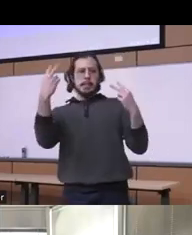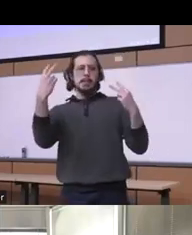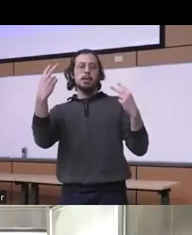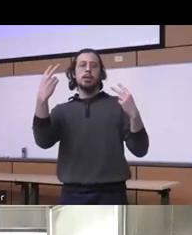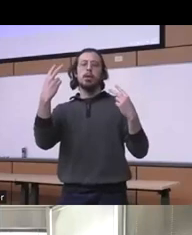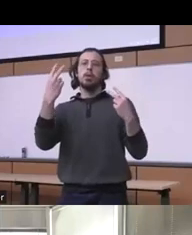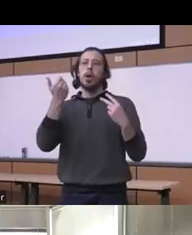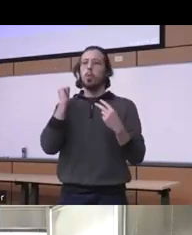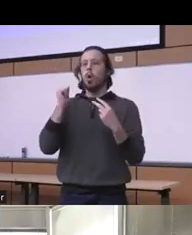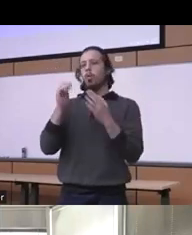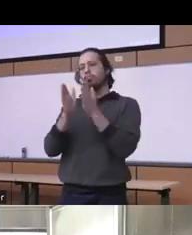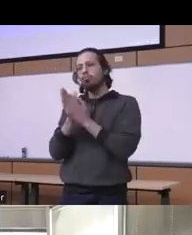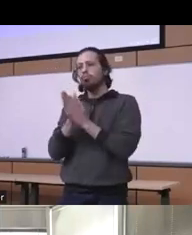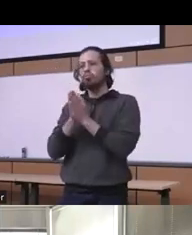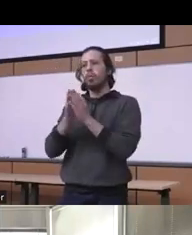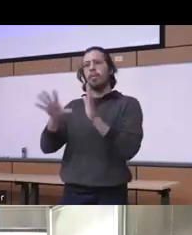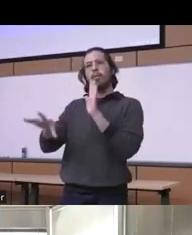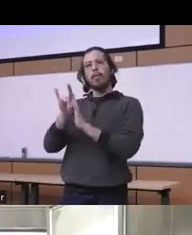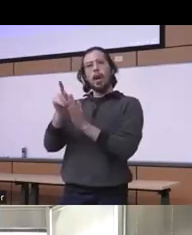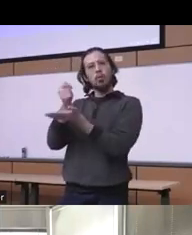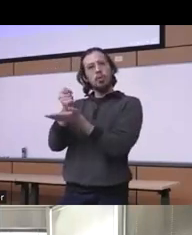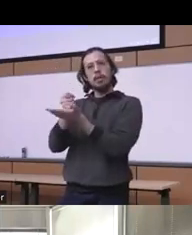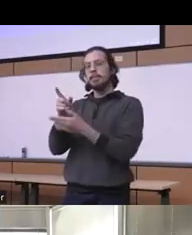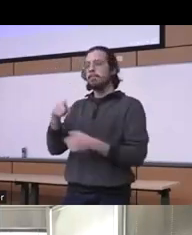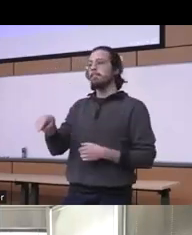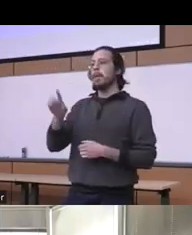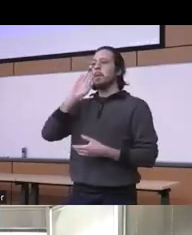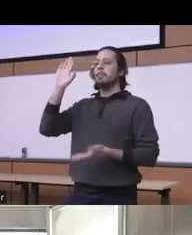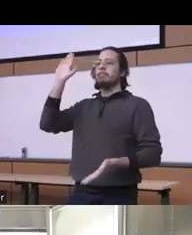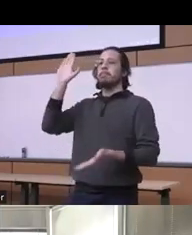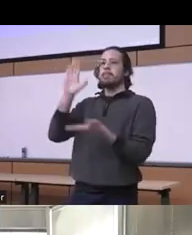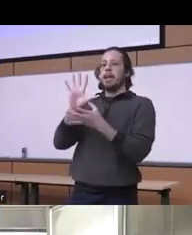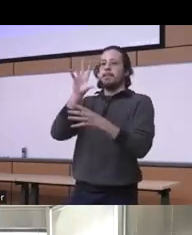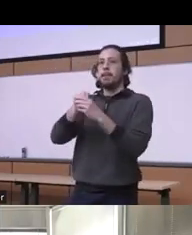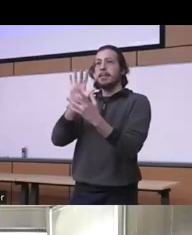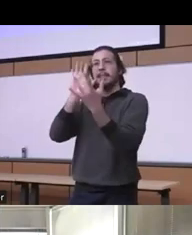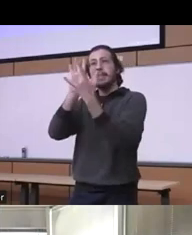treatment you know they are gonna really kind of less involved in reaching out and utilizing